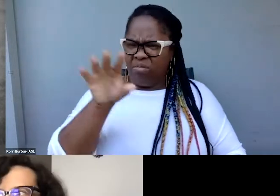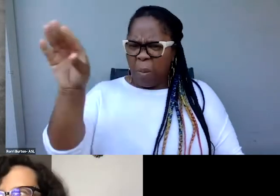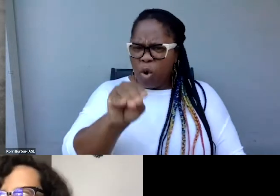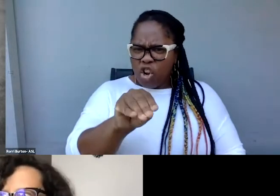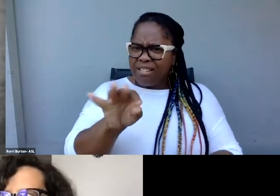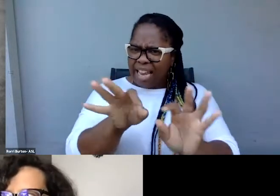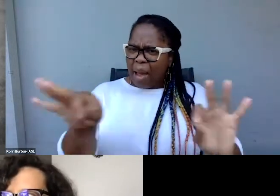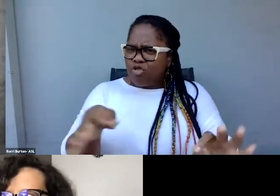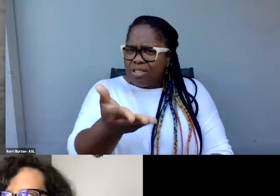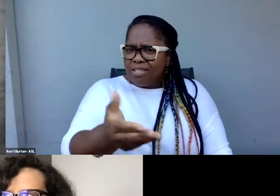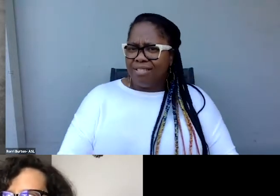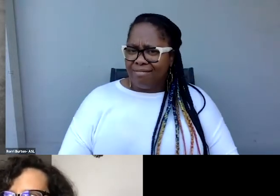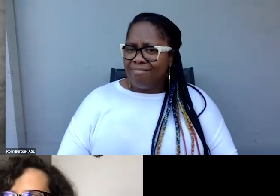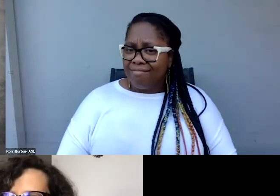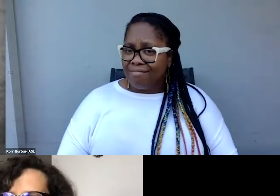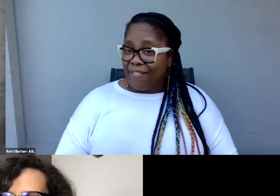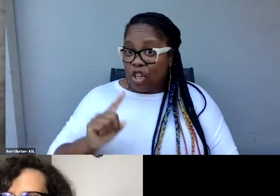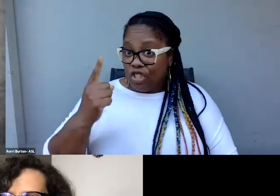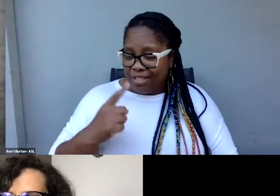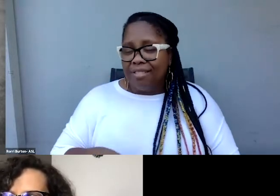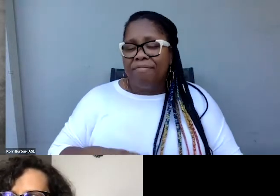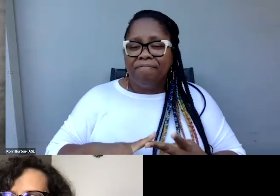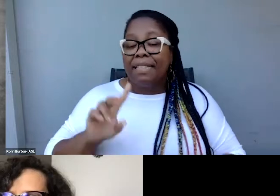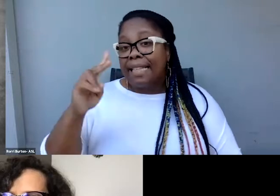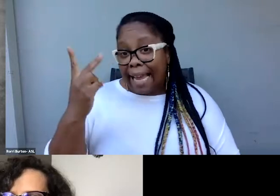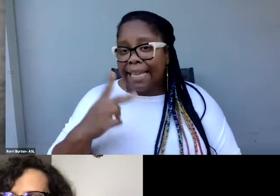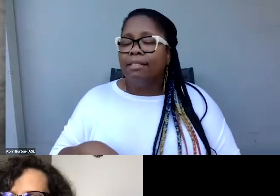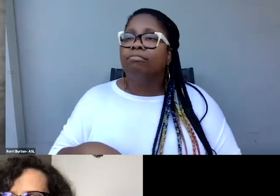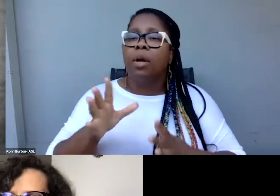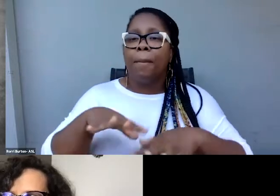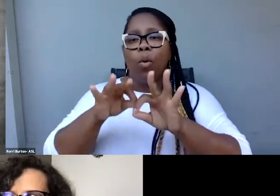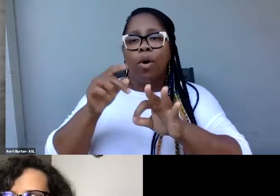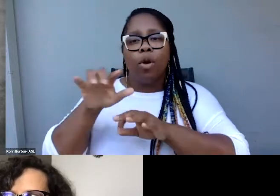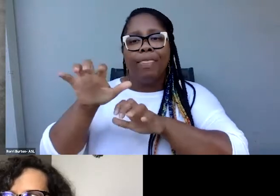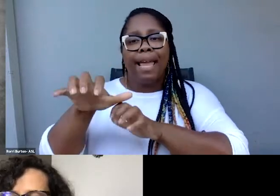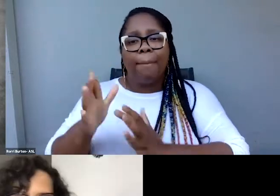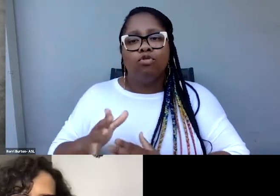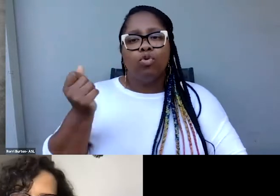The second way is that the captioner needs to understand you are a human